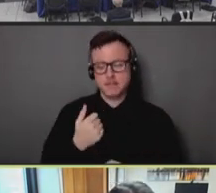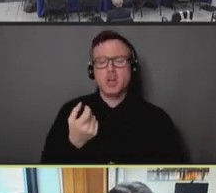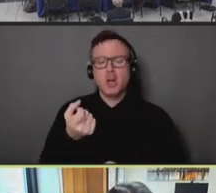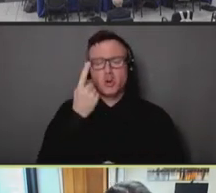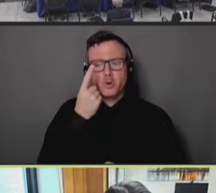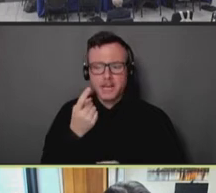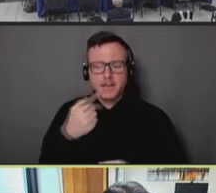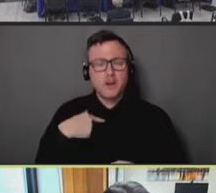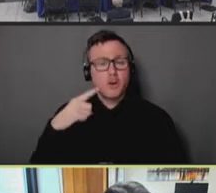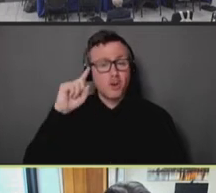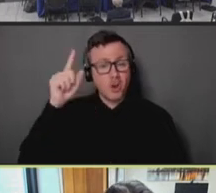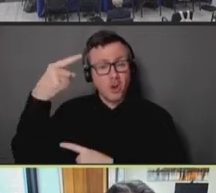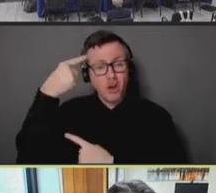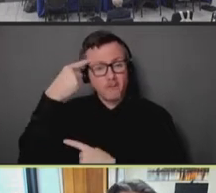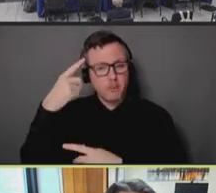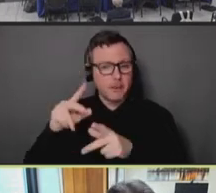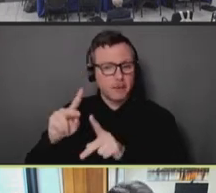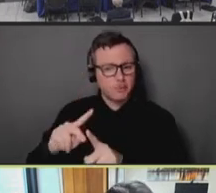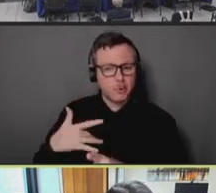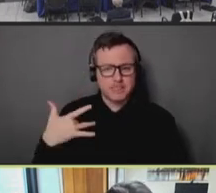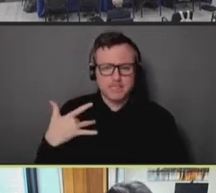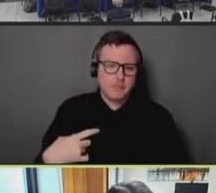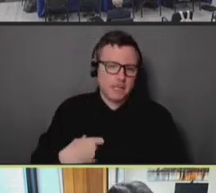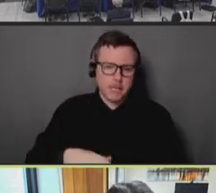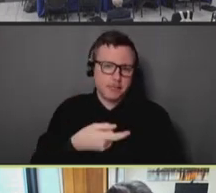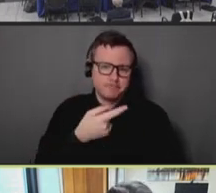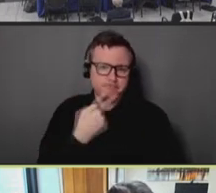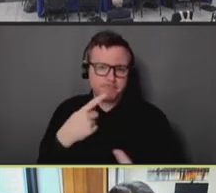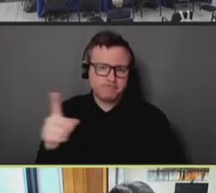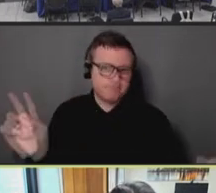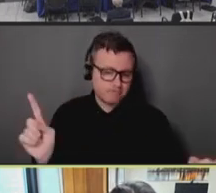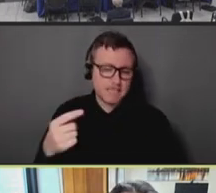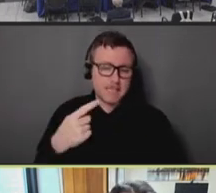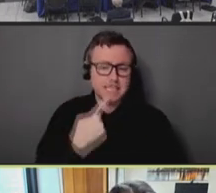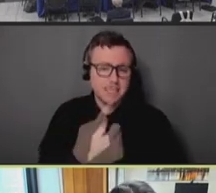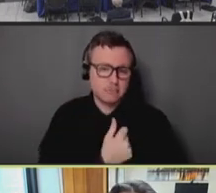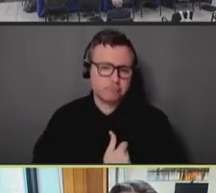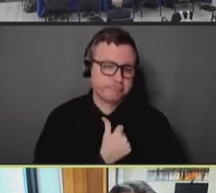but I think it's something we could all learn from, as we think about our own -- the own